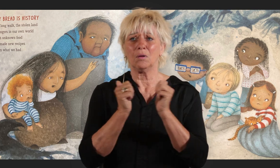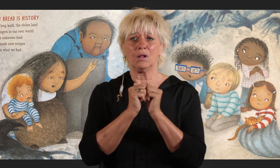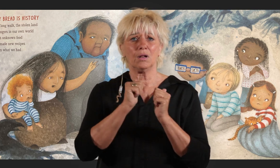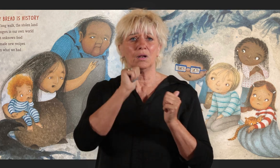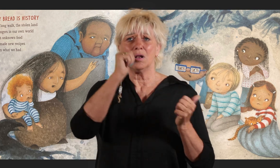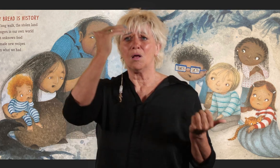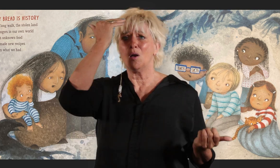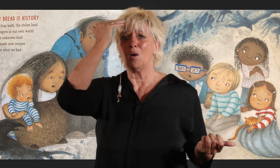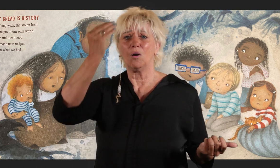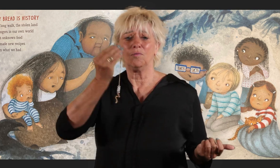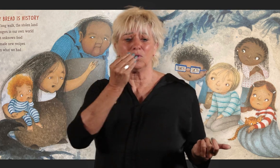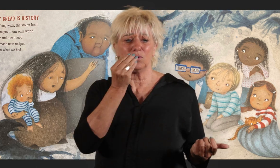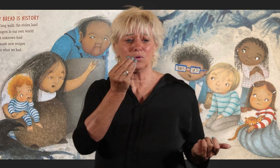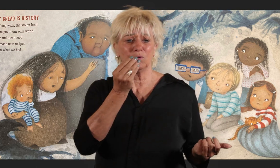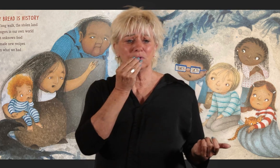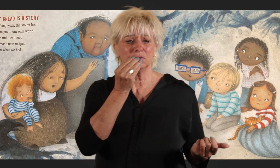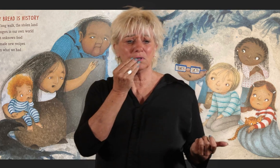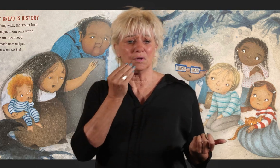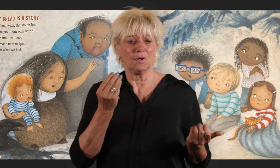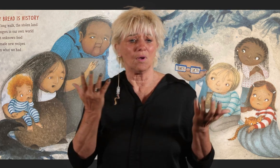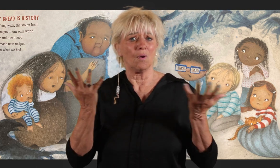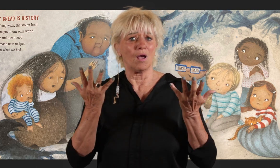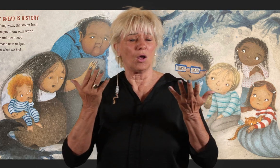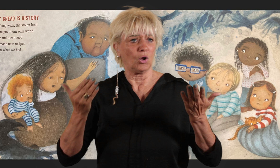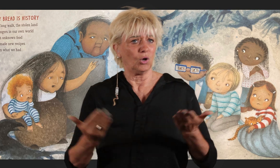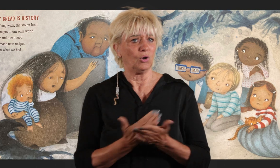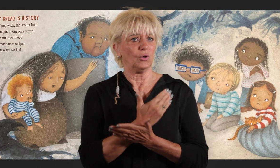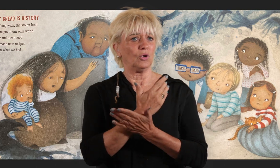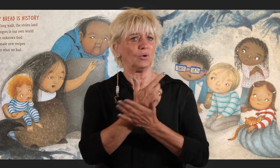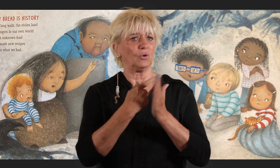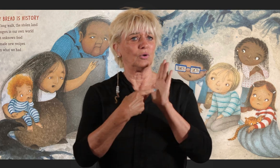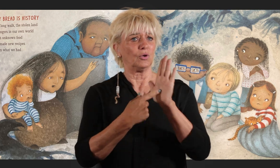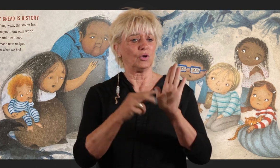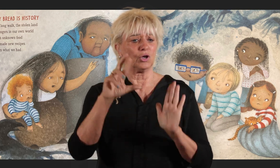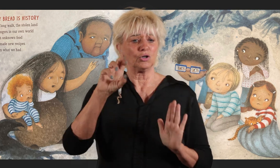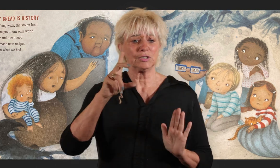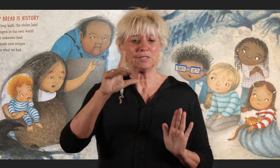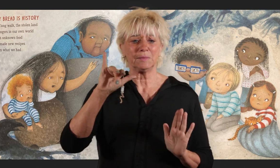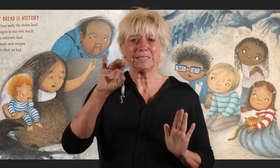With unknown food We made new recipes